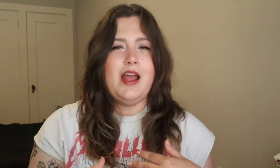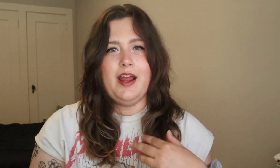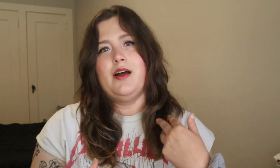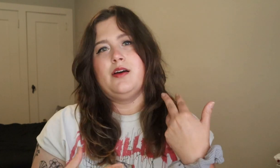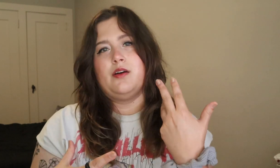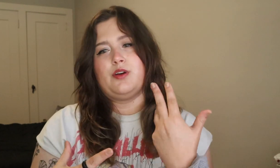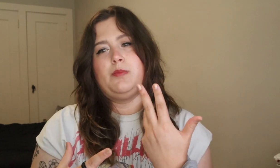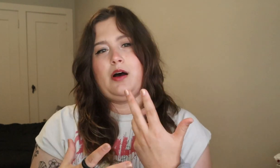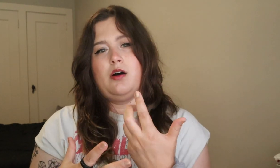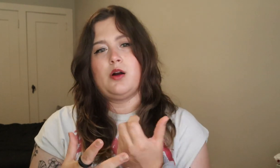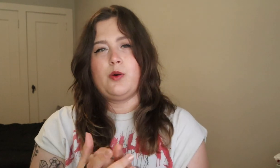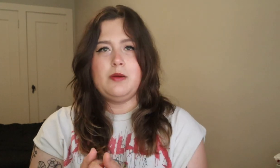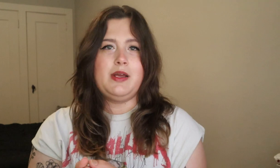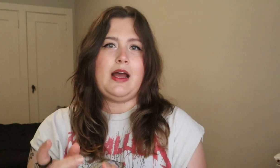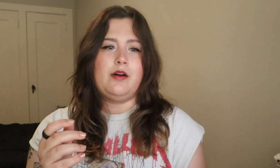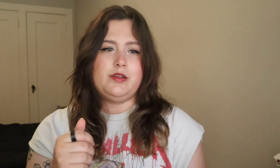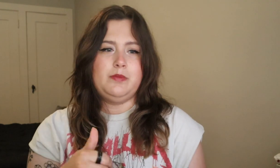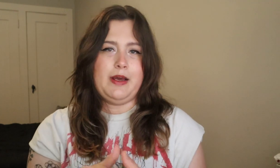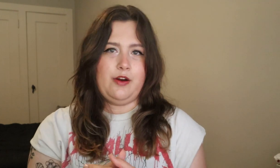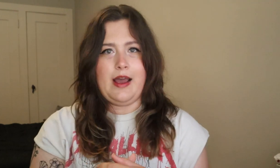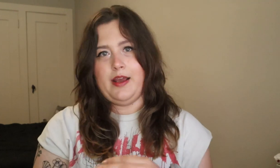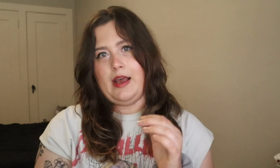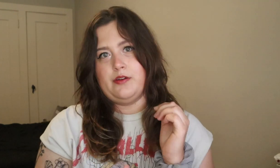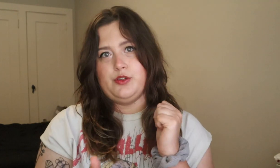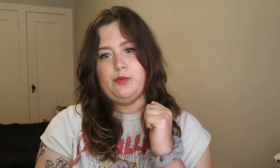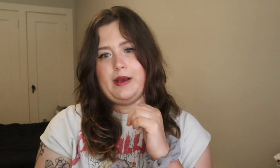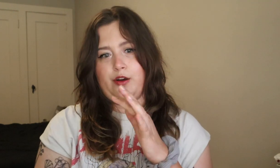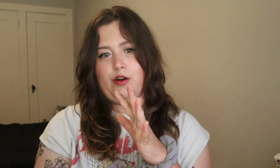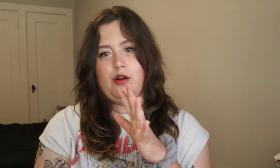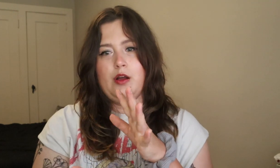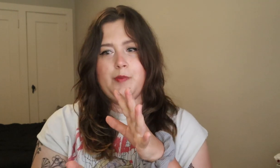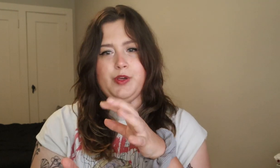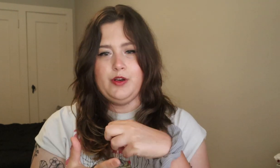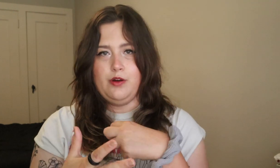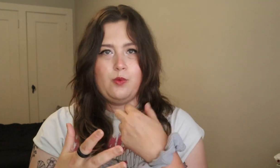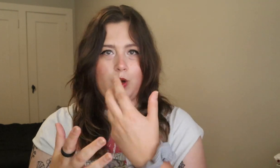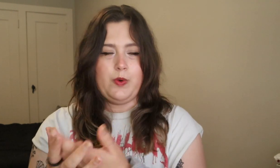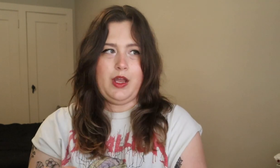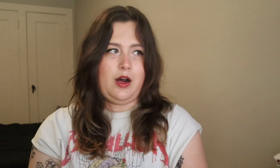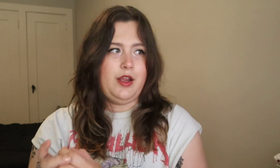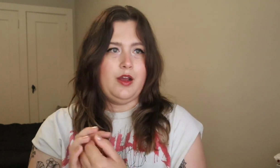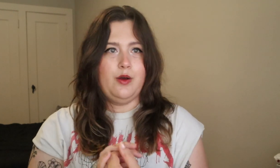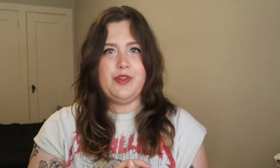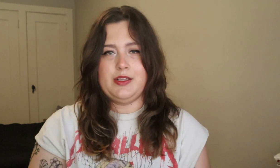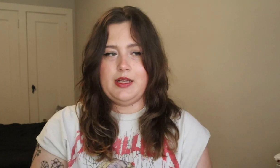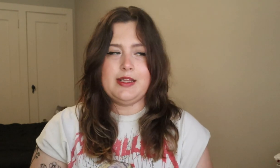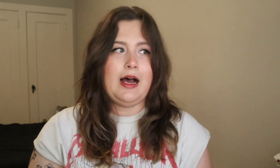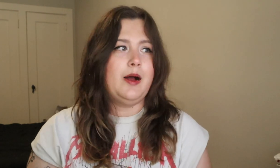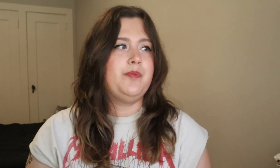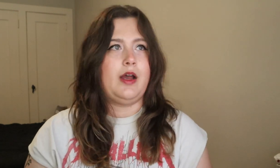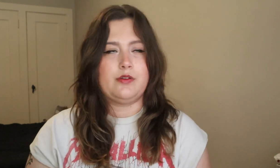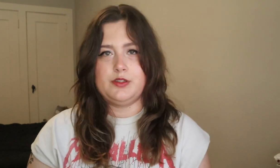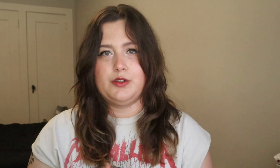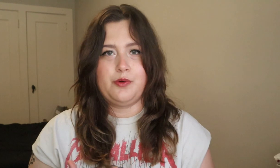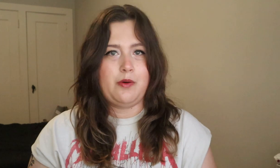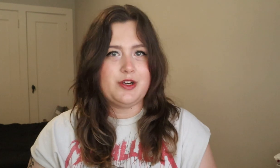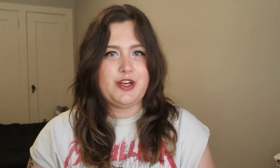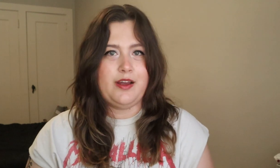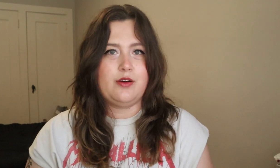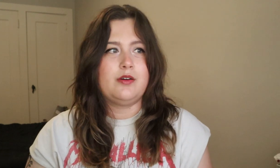and learn about equipment, how to better edit, how to better, you know, work with audio, things like that, how to grow our channel.